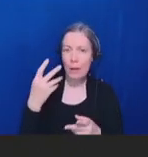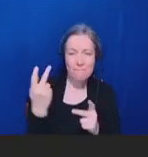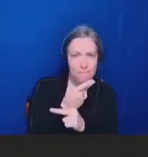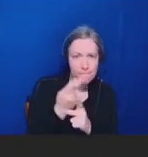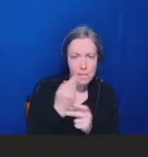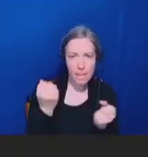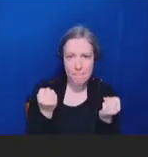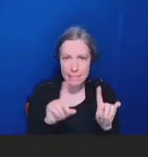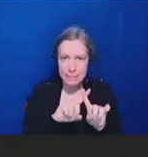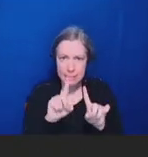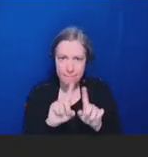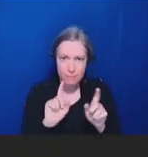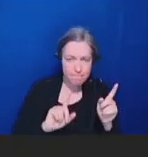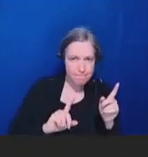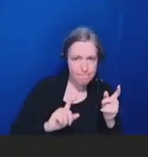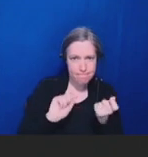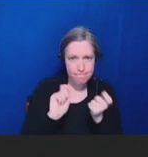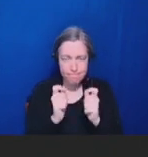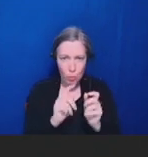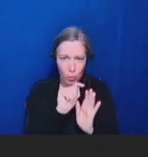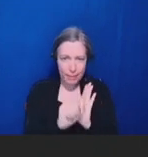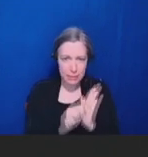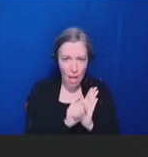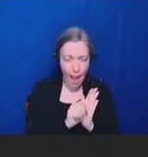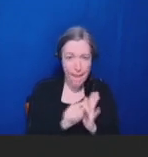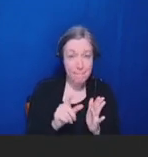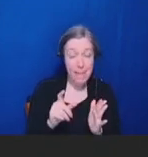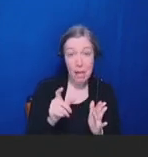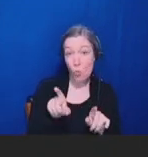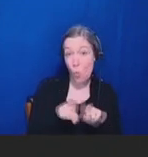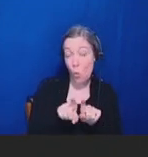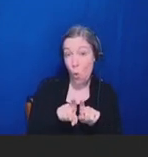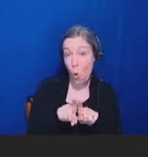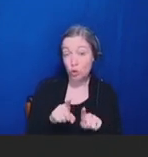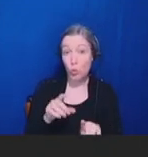on potentially spreading out doses for non-immune compromised in the past and I just wonder